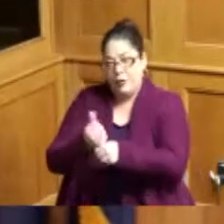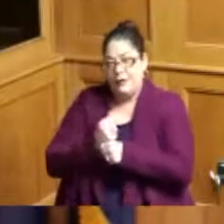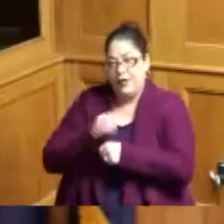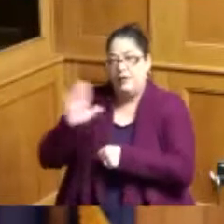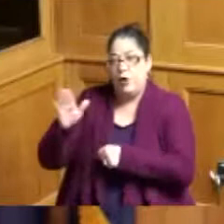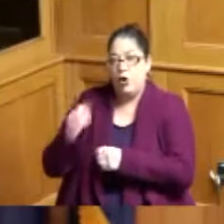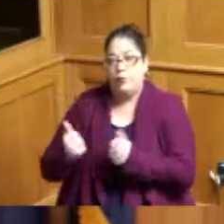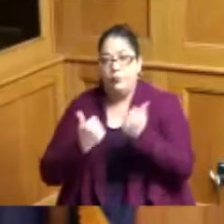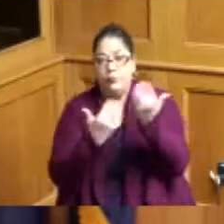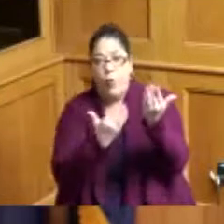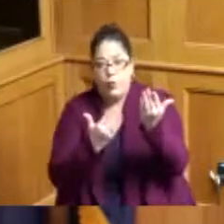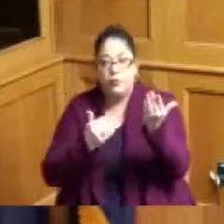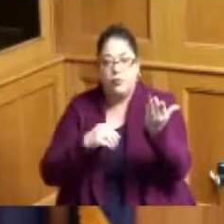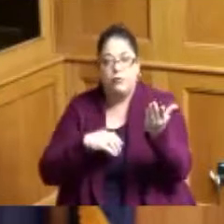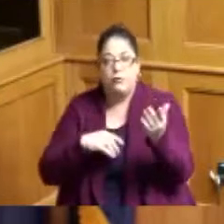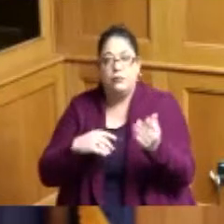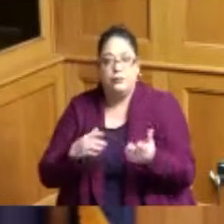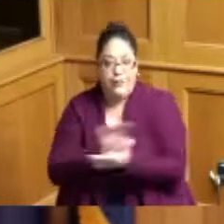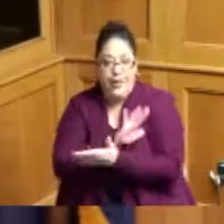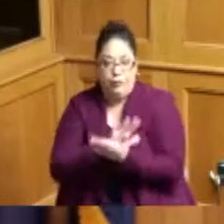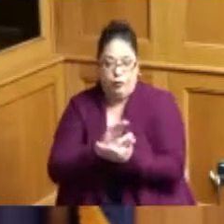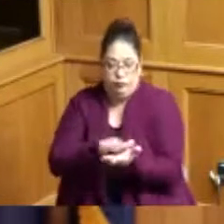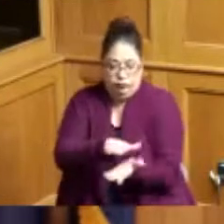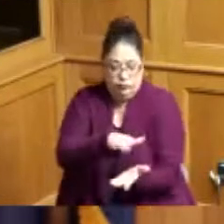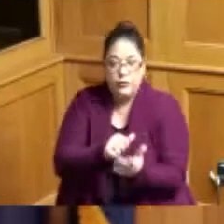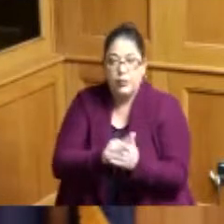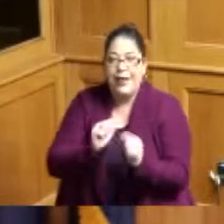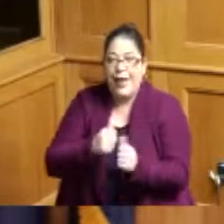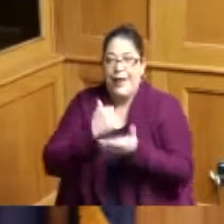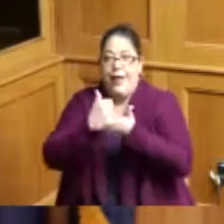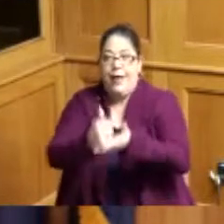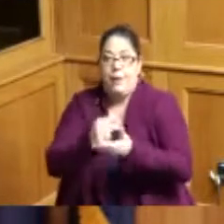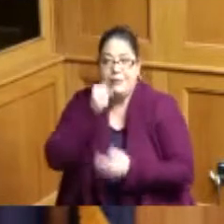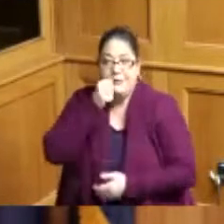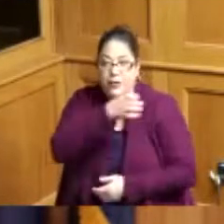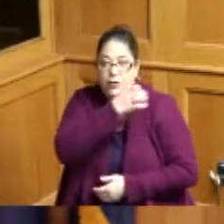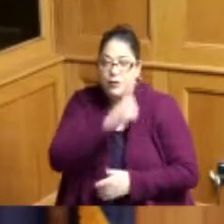so that we could get moving on that and be able to help these seniors and I'm very excited